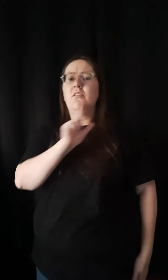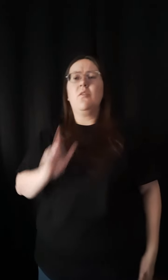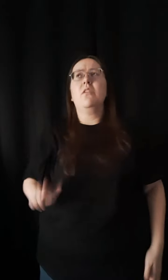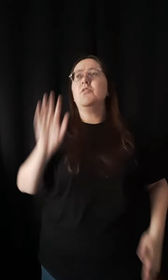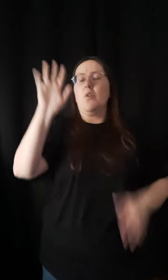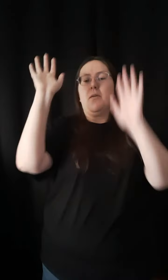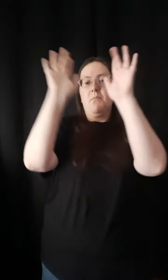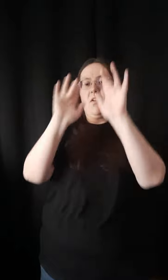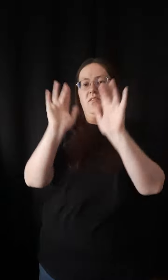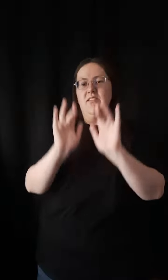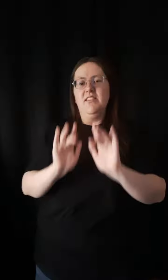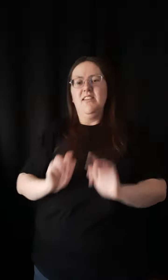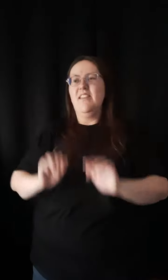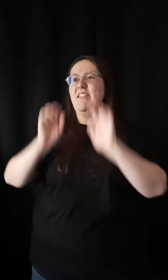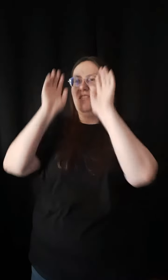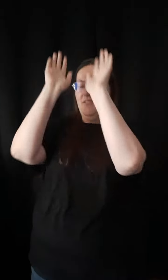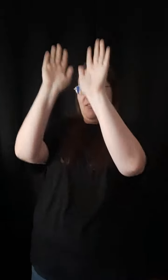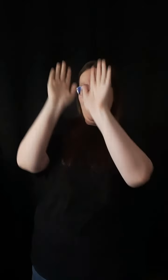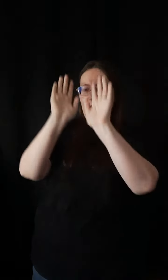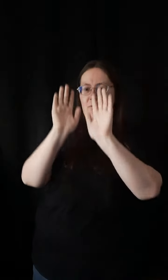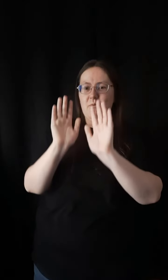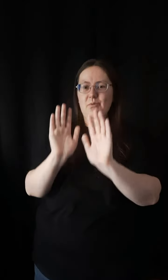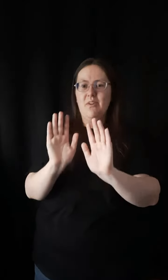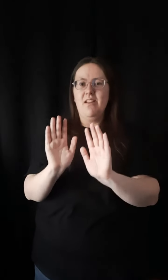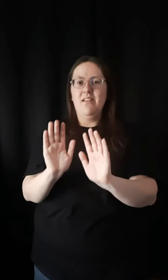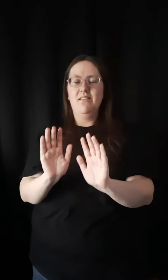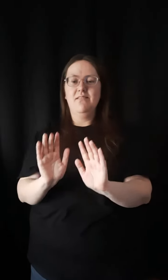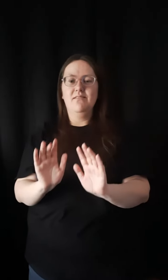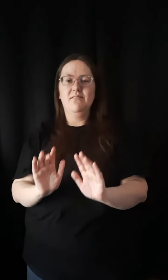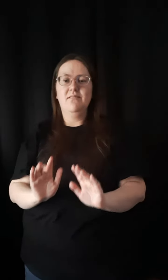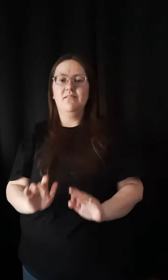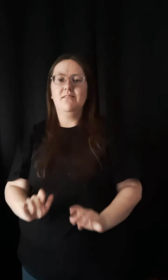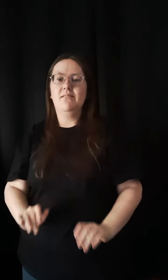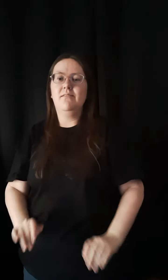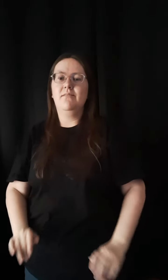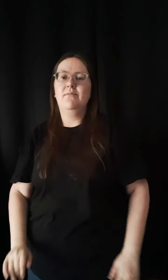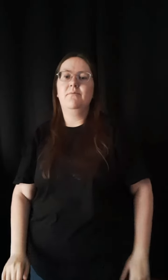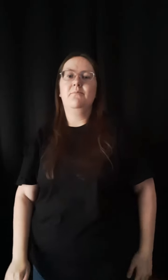Lord, your mercy is so great